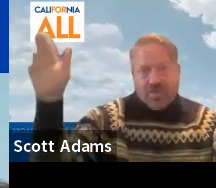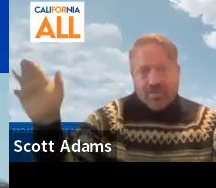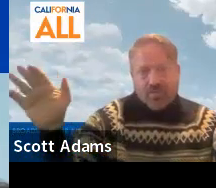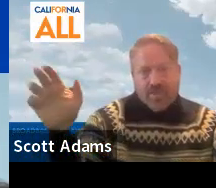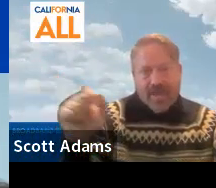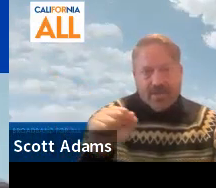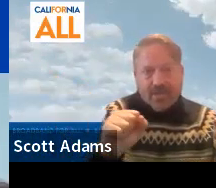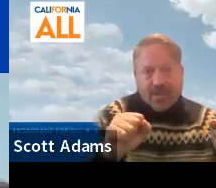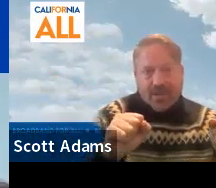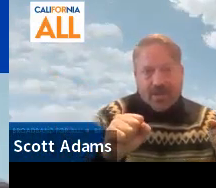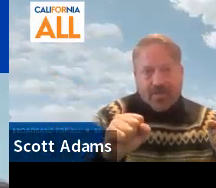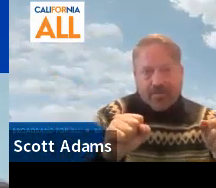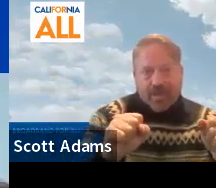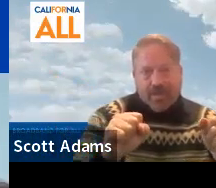jump over that.